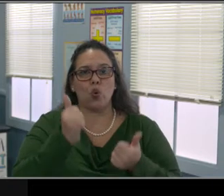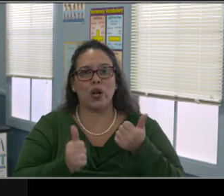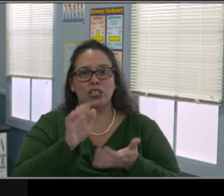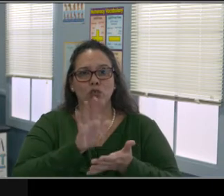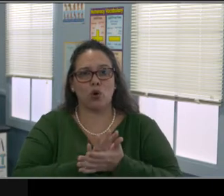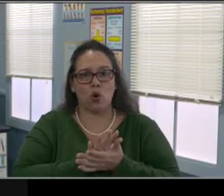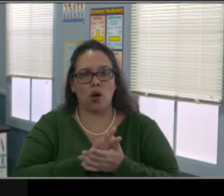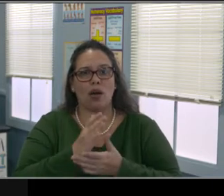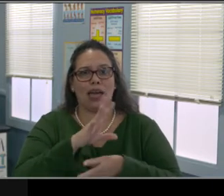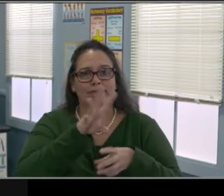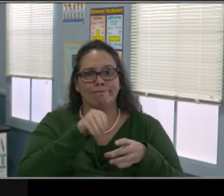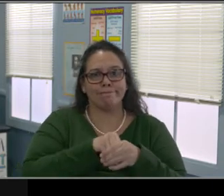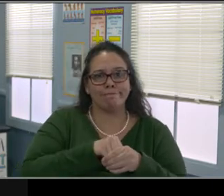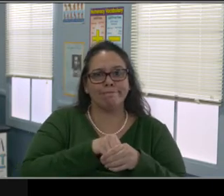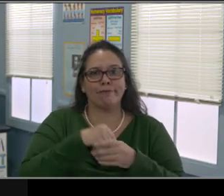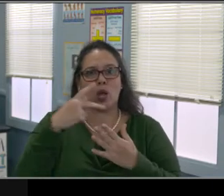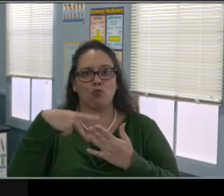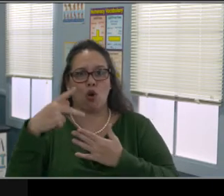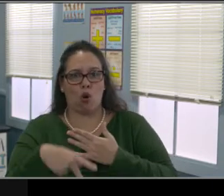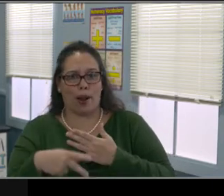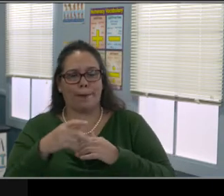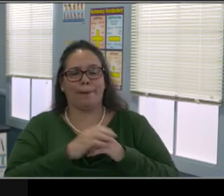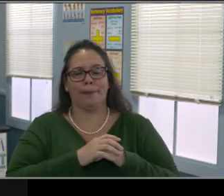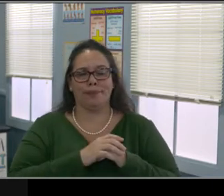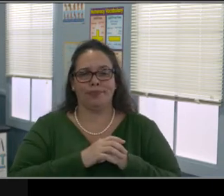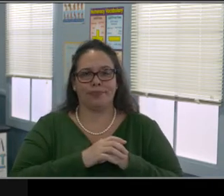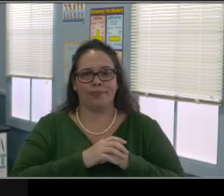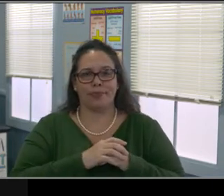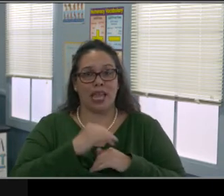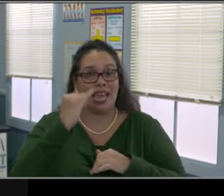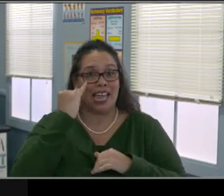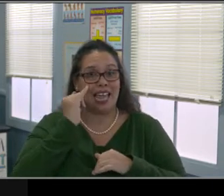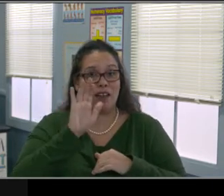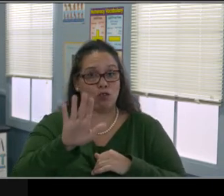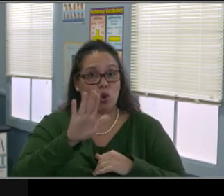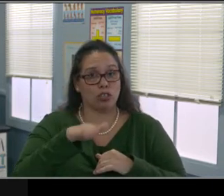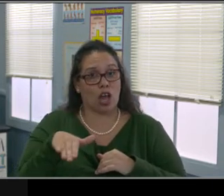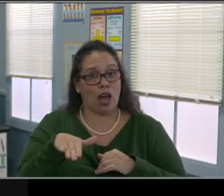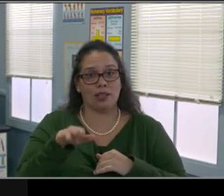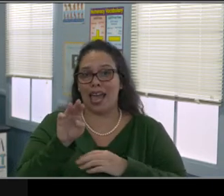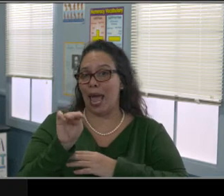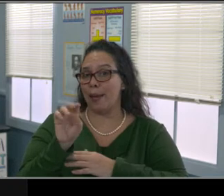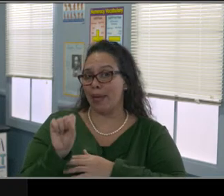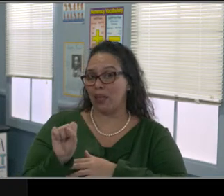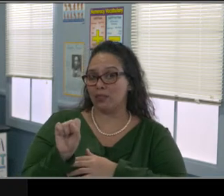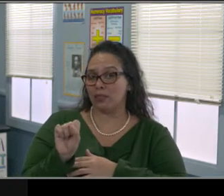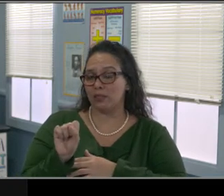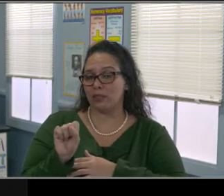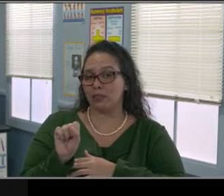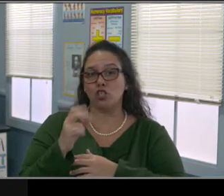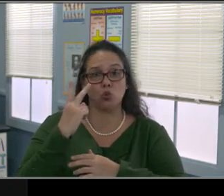Again there's another video here with some dates to remember and then there's just...